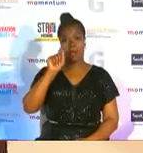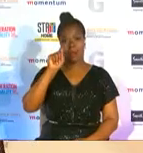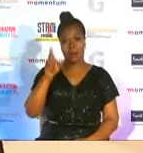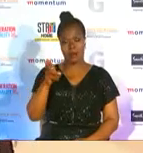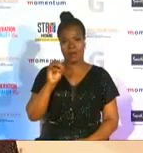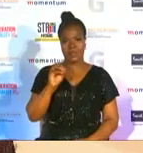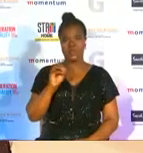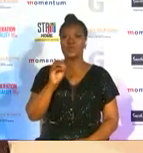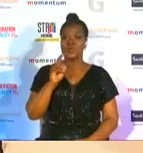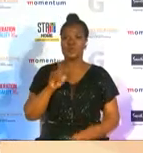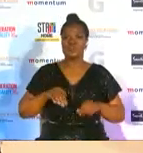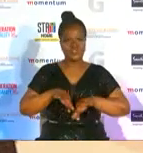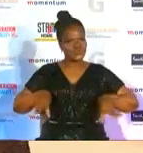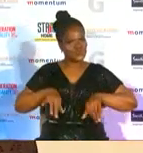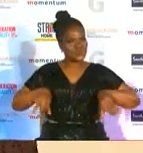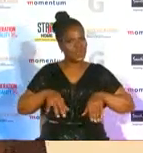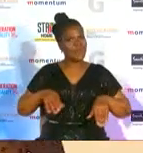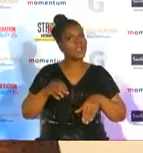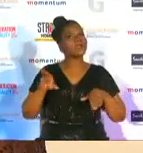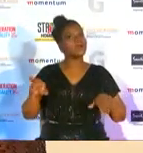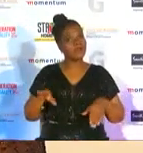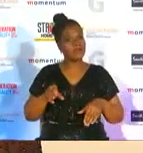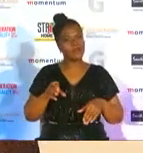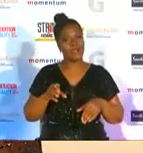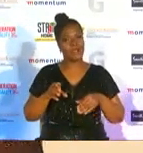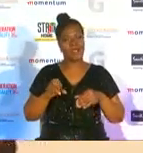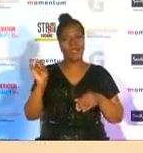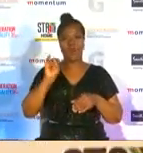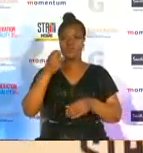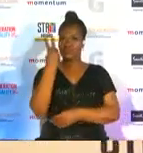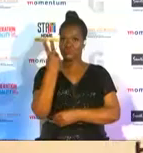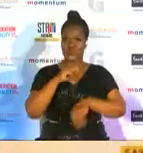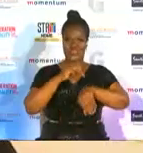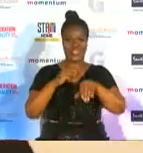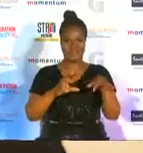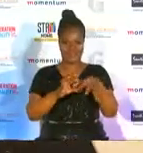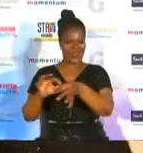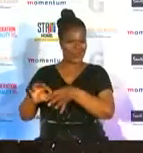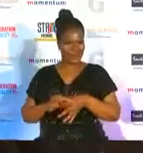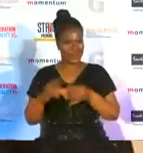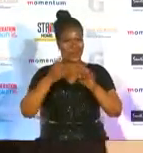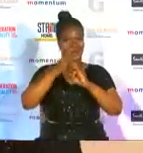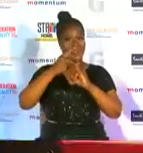she's a swimming icon and a two-time olympic champion ms penny how are you doing tonight i'm doing well thanks